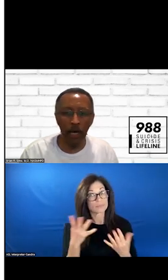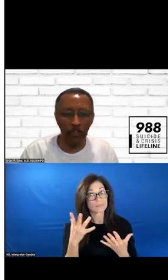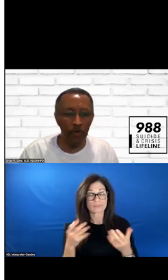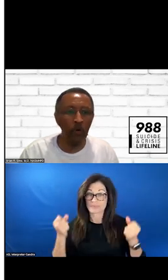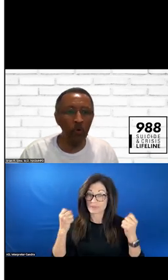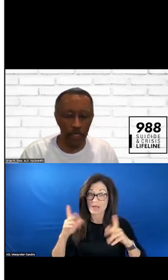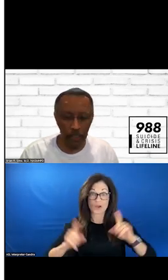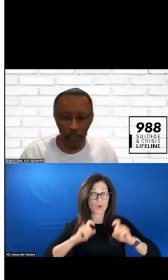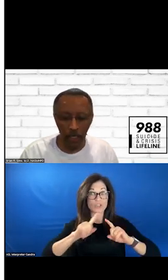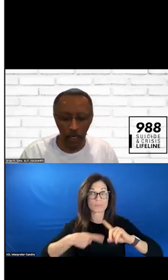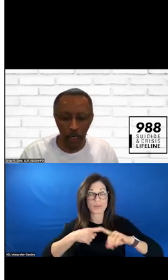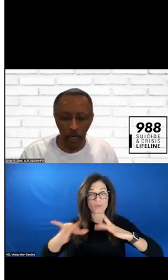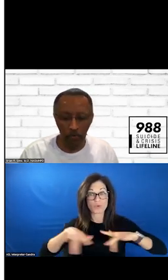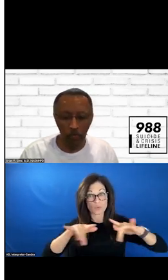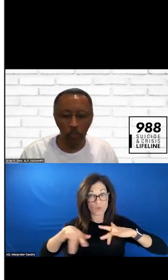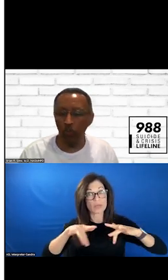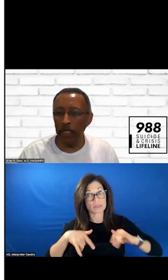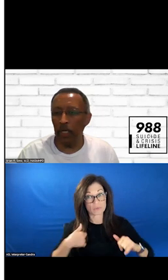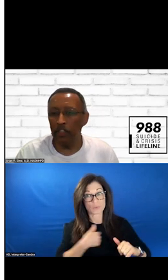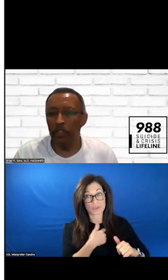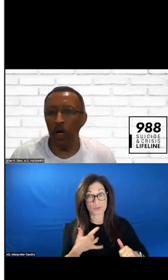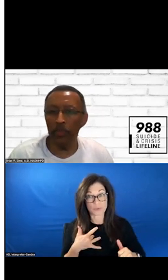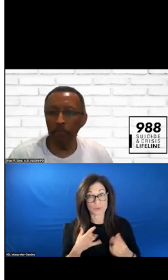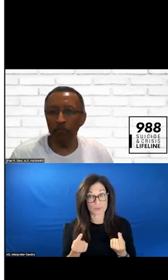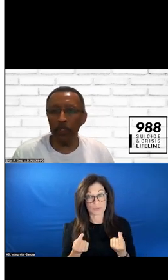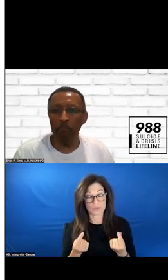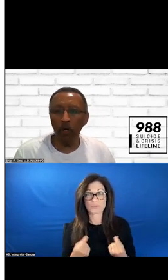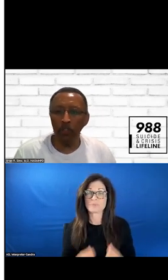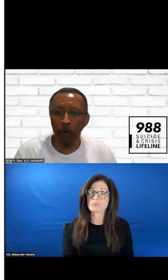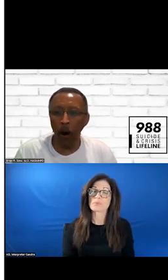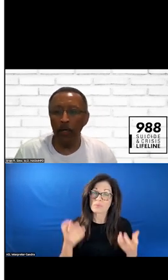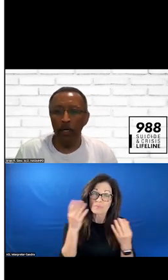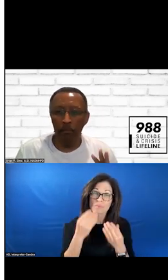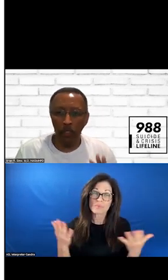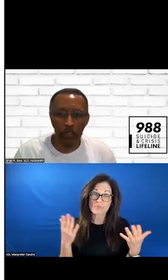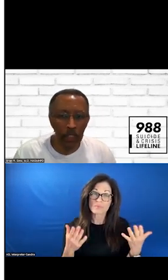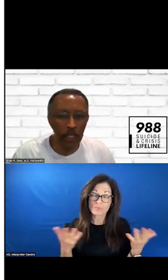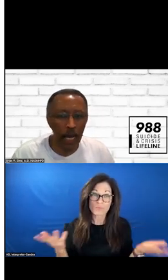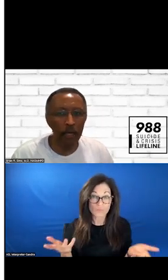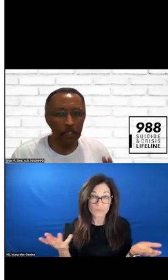ABOUT THE RECORDINGS. WE WANTED TO LET YOU KNOW THAT FOR THE MOST PART, MOST OF THE TIME,